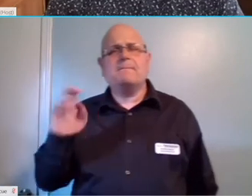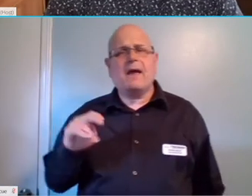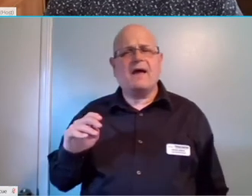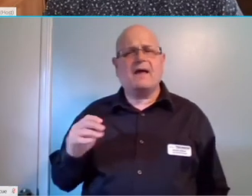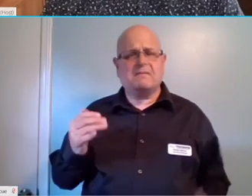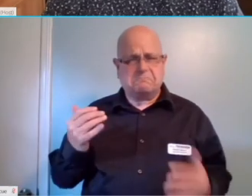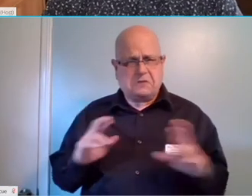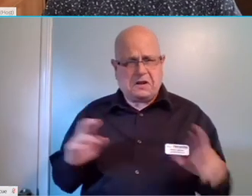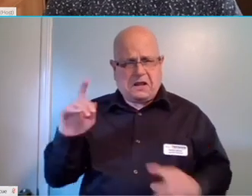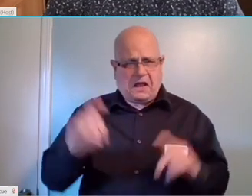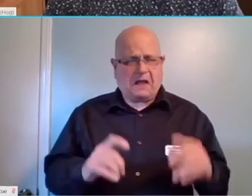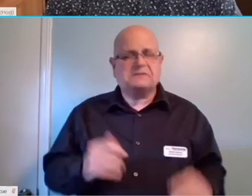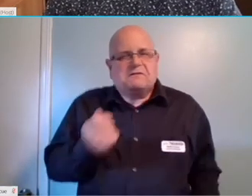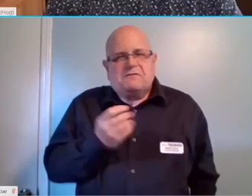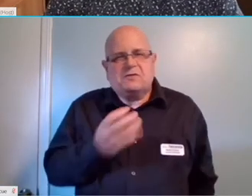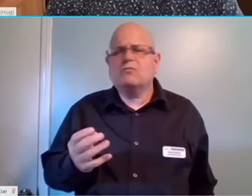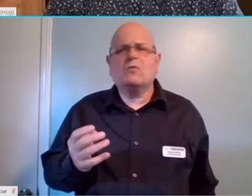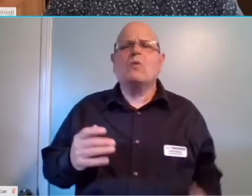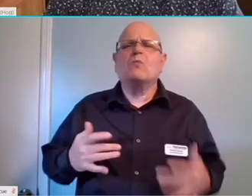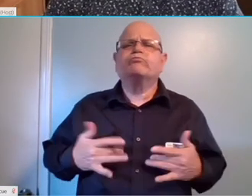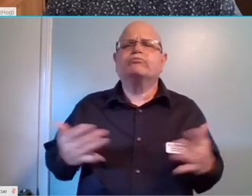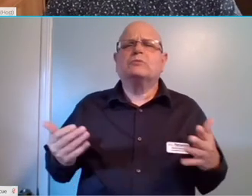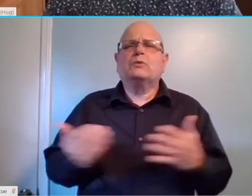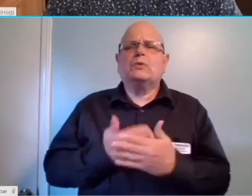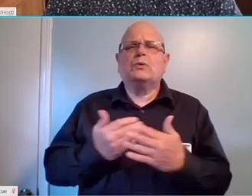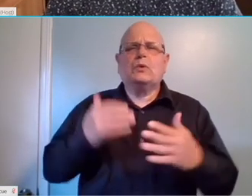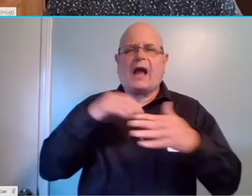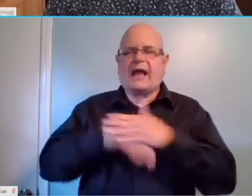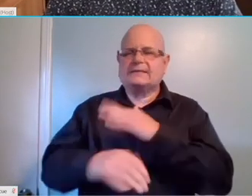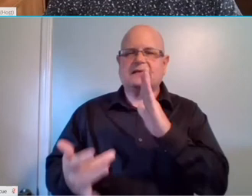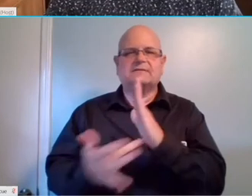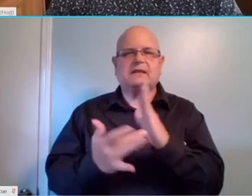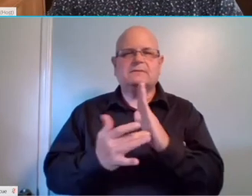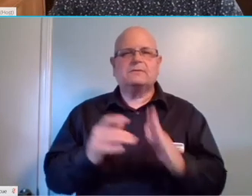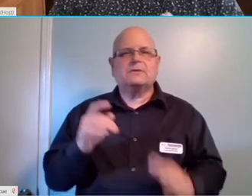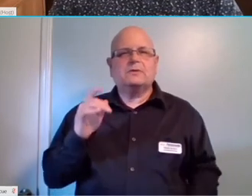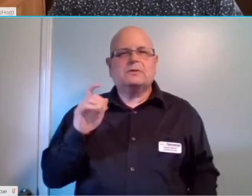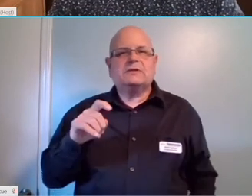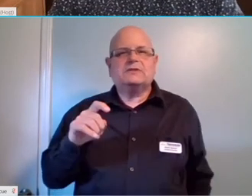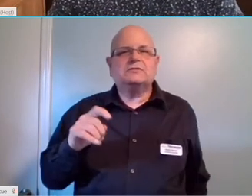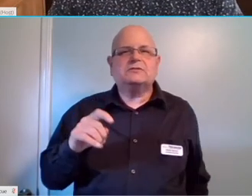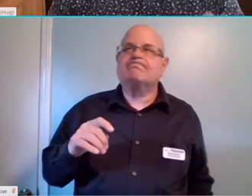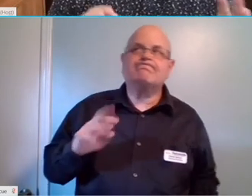The first one, what are upcoming accessible technologies that we should be looking out for?